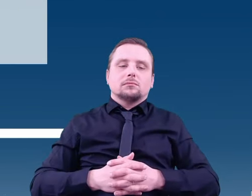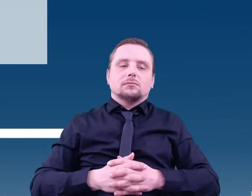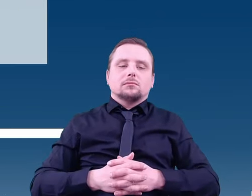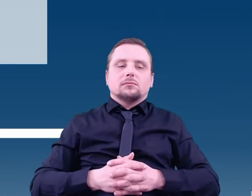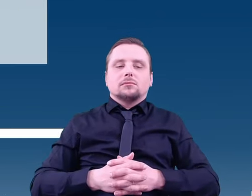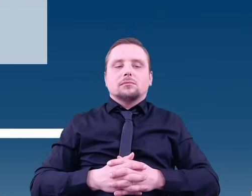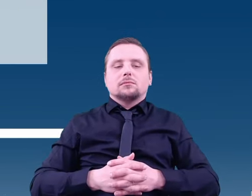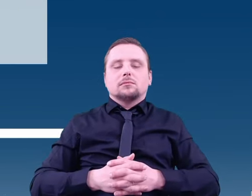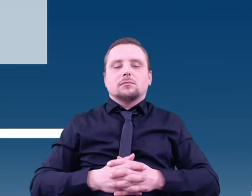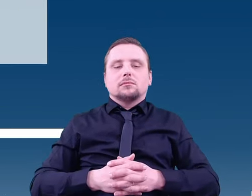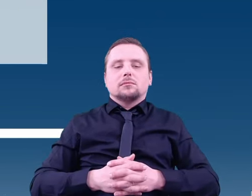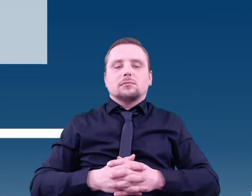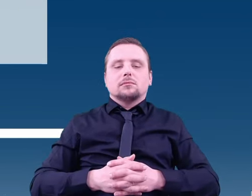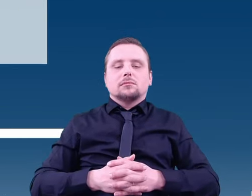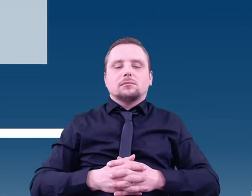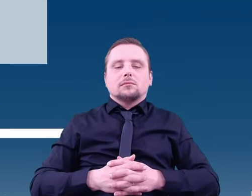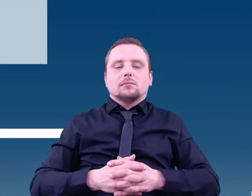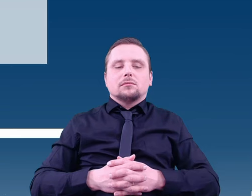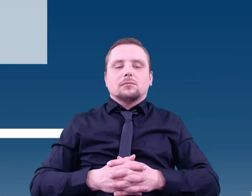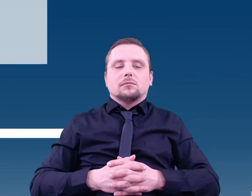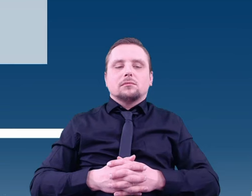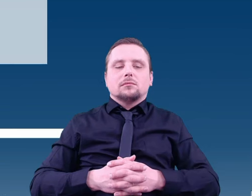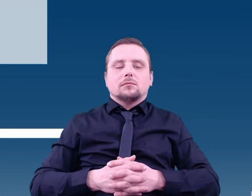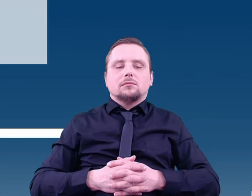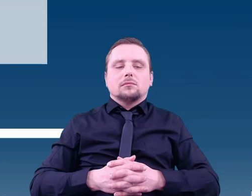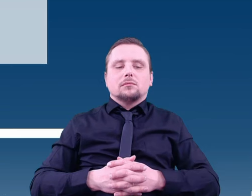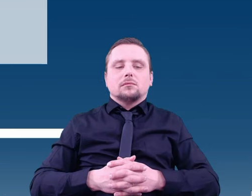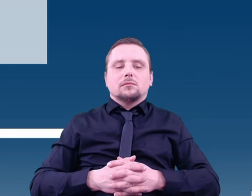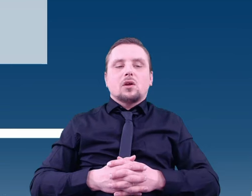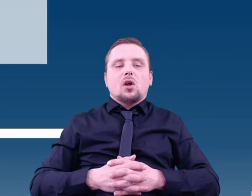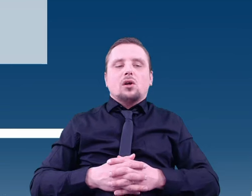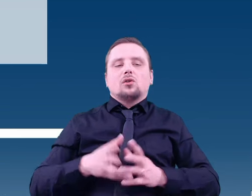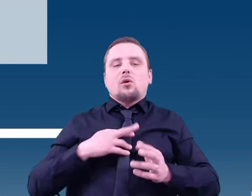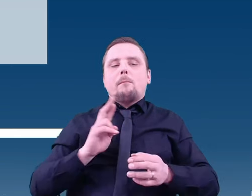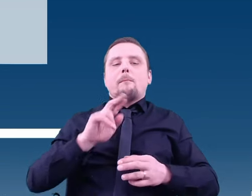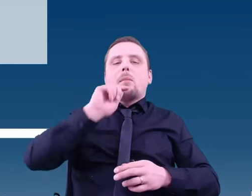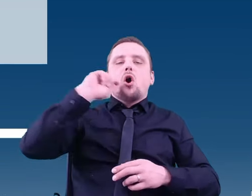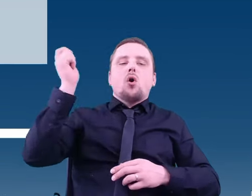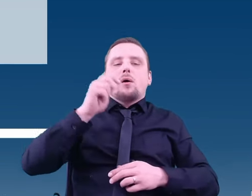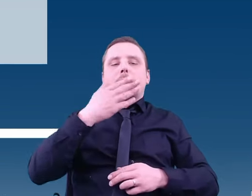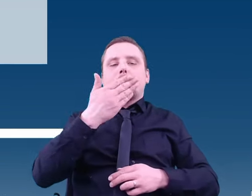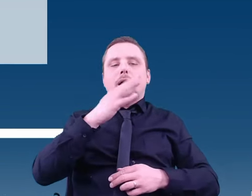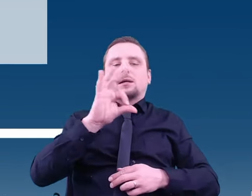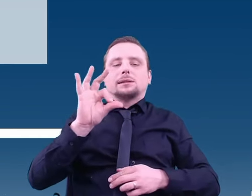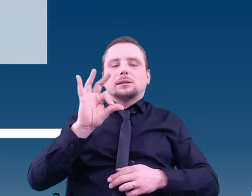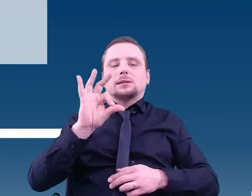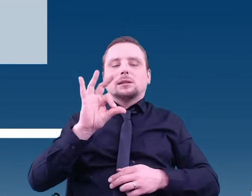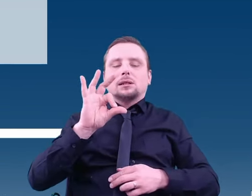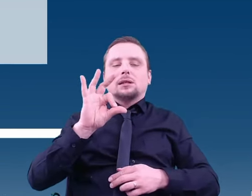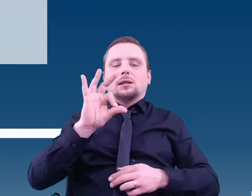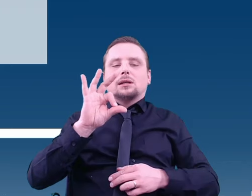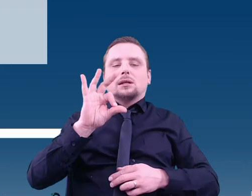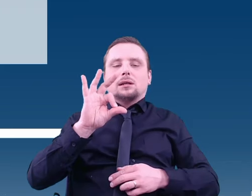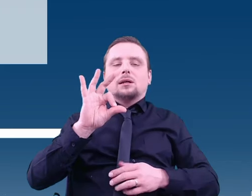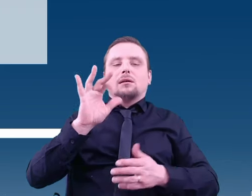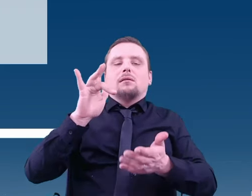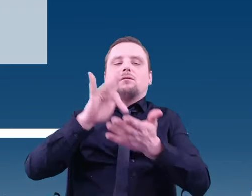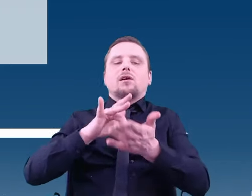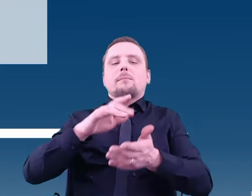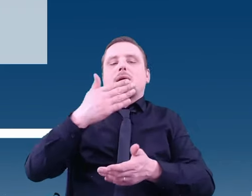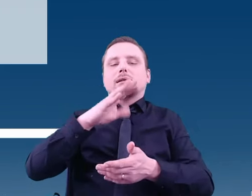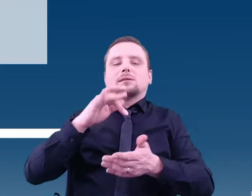The Mars Science Laboratory (MSL) mission, with the Curiosity rover, is currently on Mars.